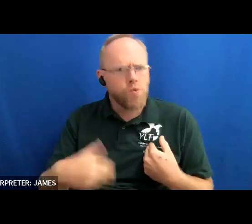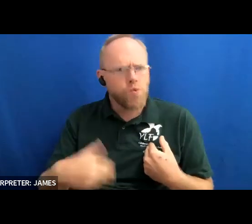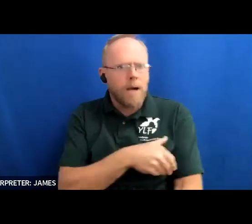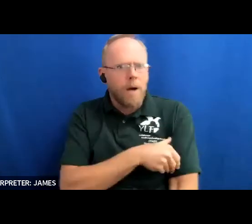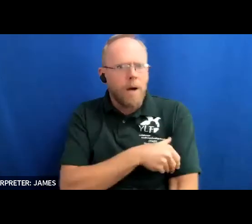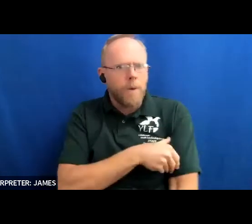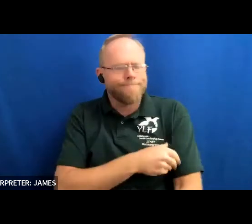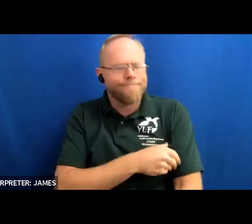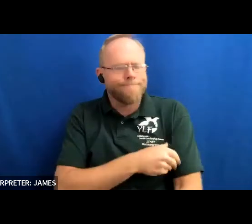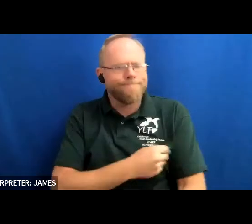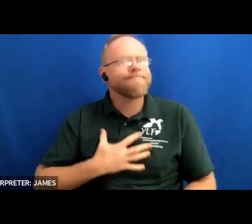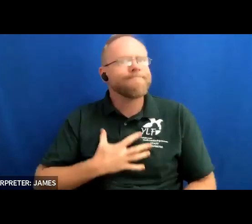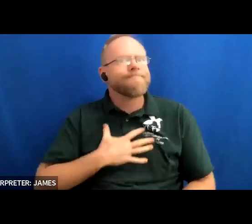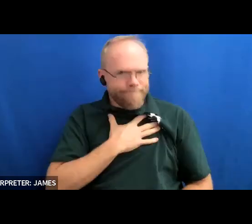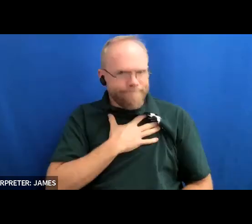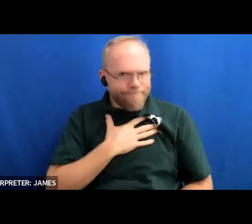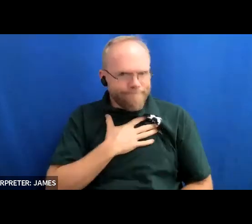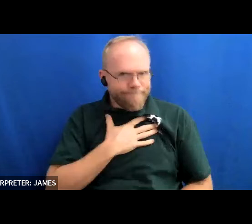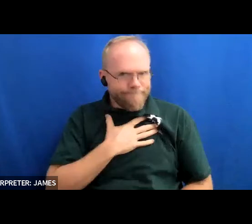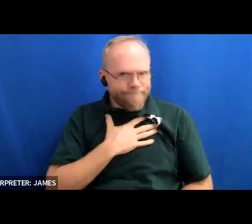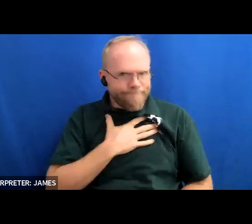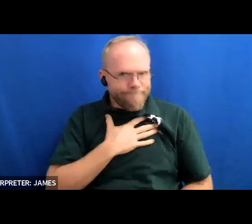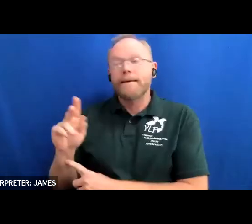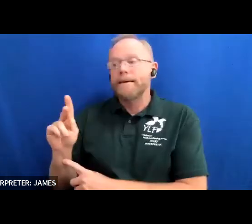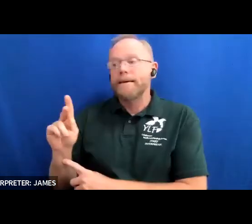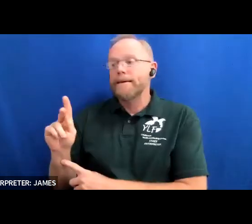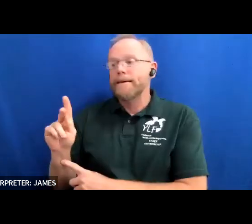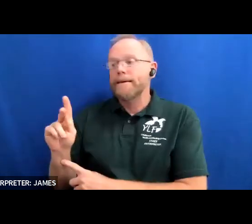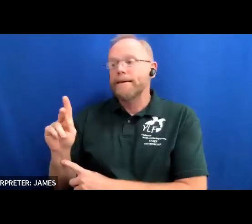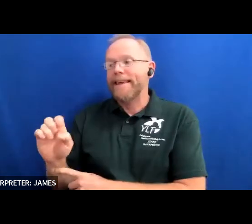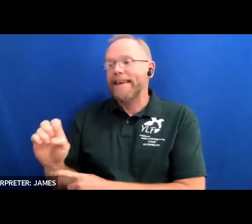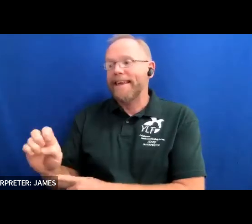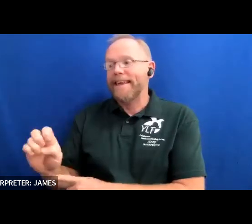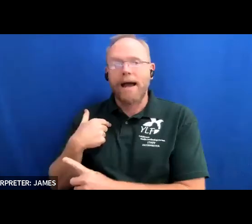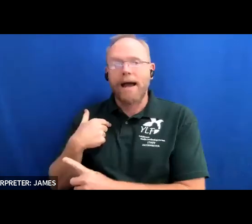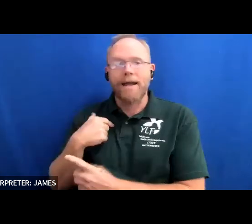and i learned that separate is not equal and brown versus the board of education of 1954.